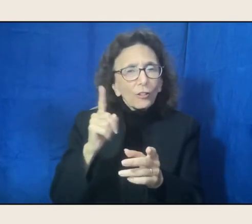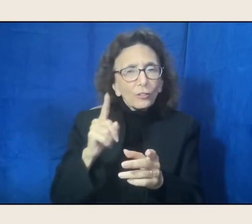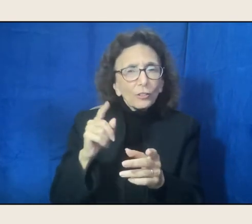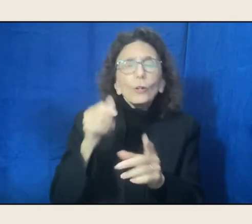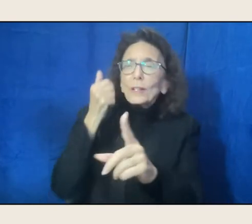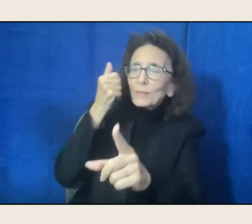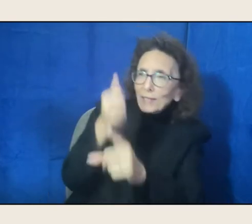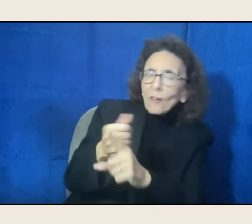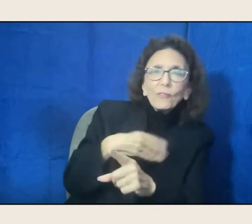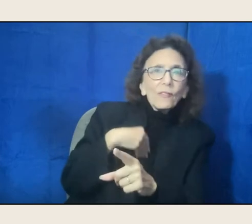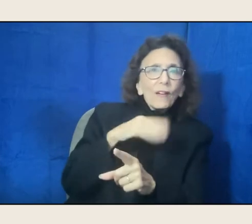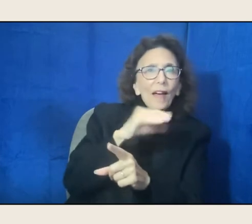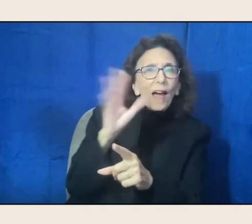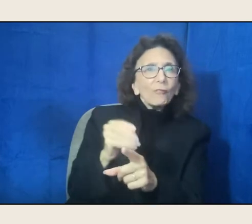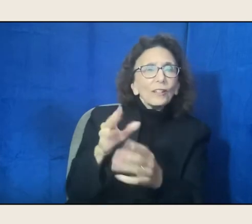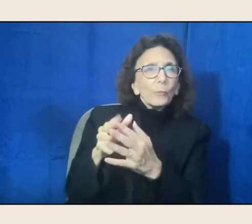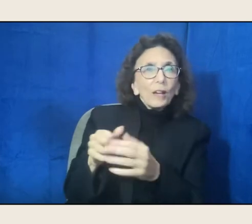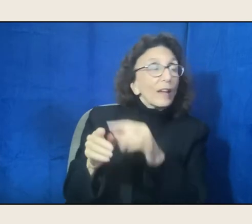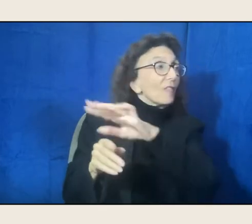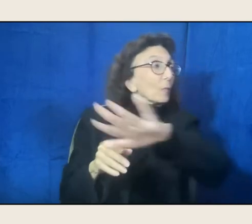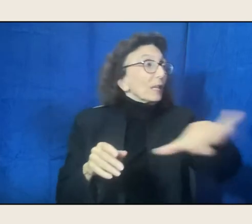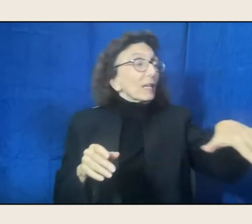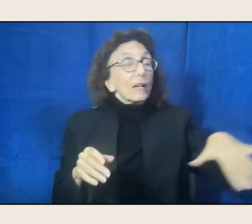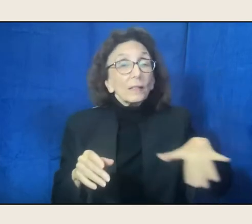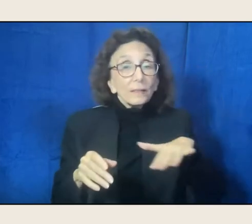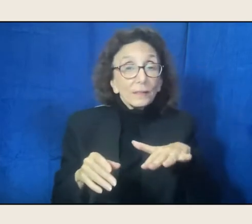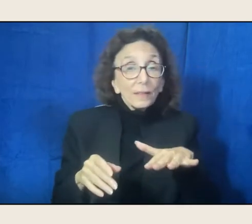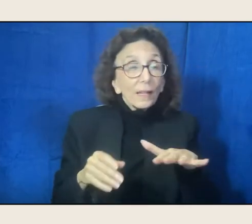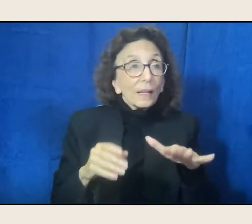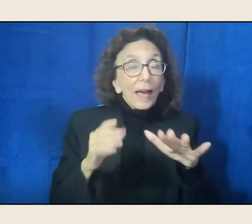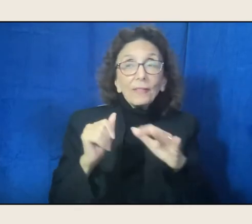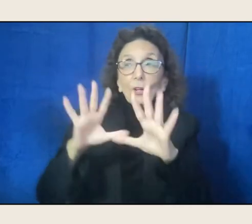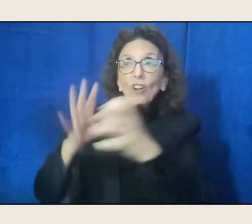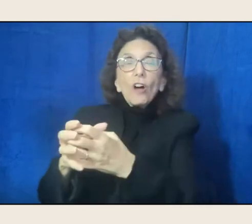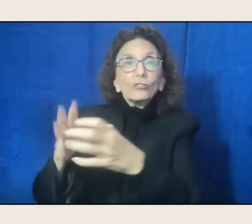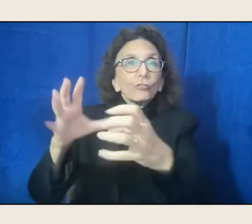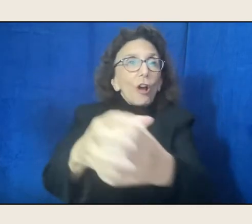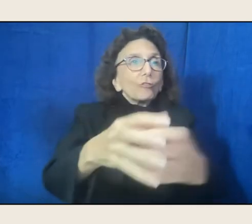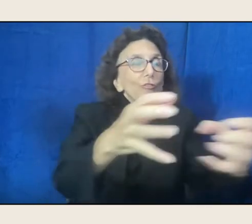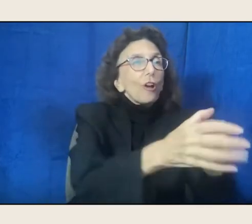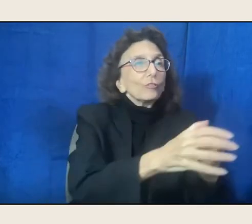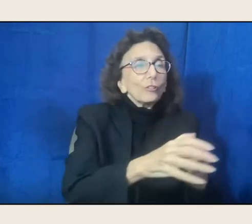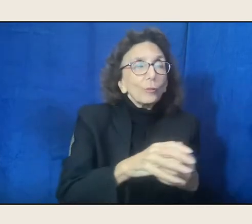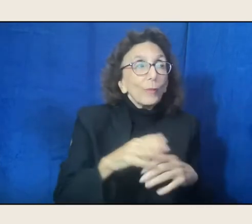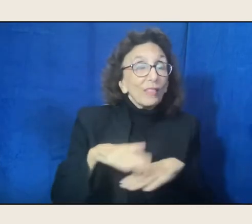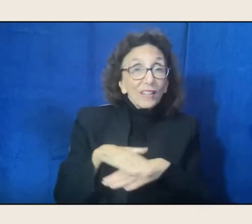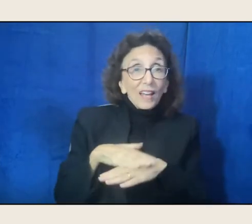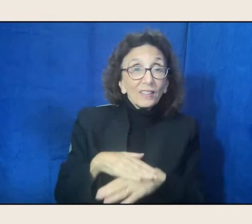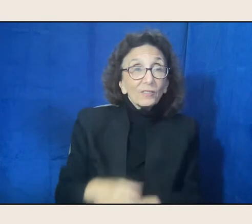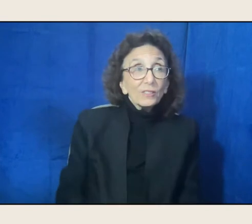everybody else had, full of their own culture. And then Natives, we had all non-Native.